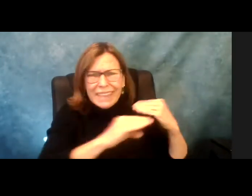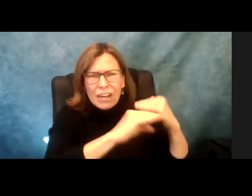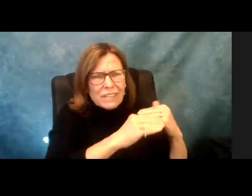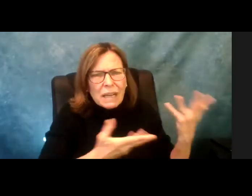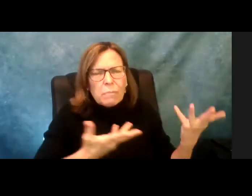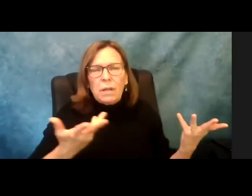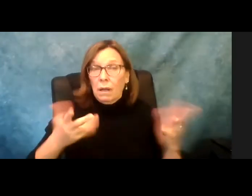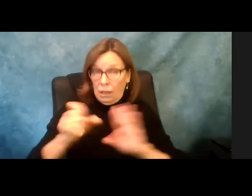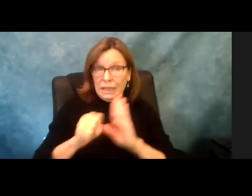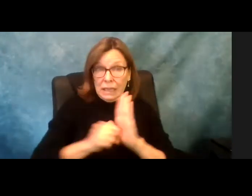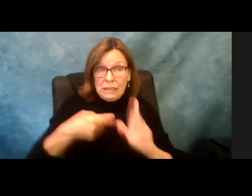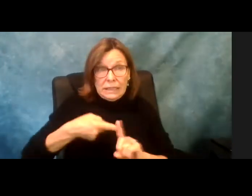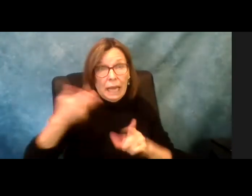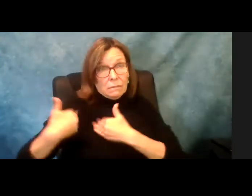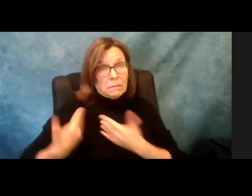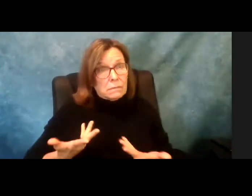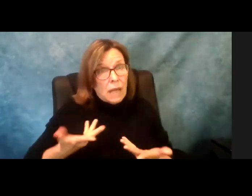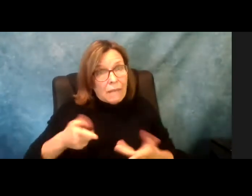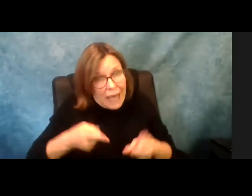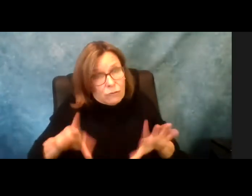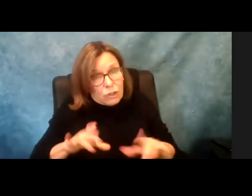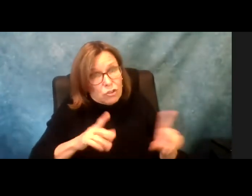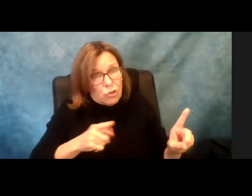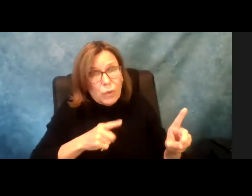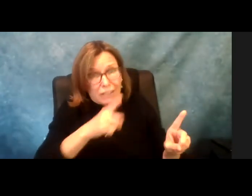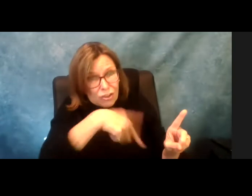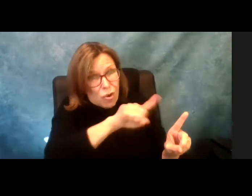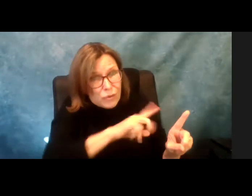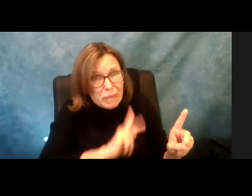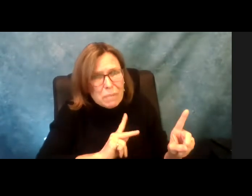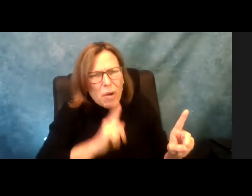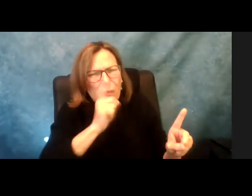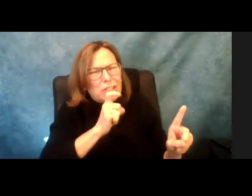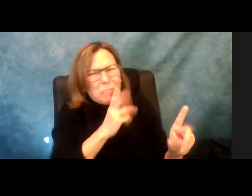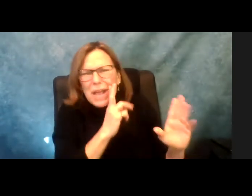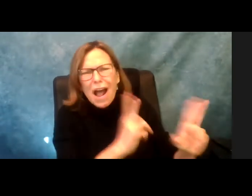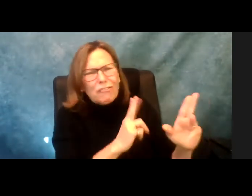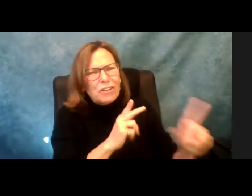And then they go home and they don't have their own stability and that's what we are doing as a state to these people who